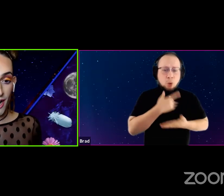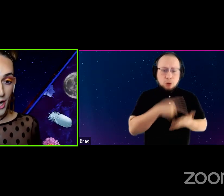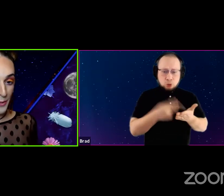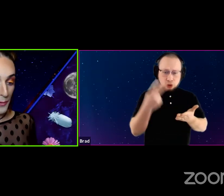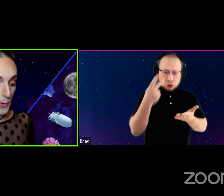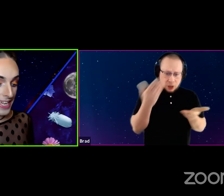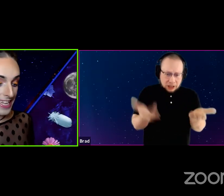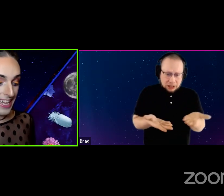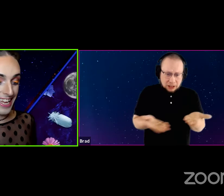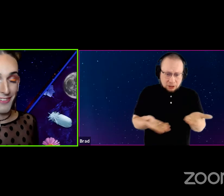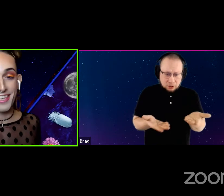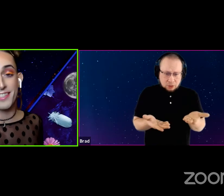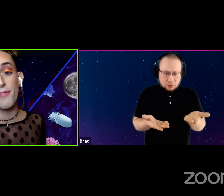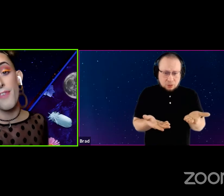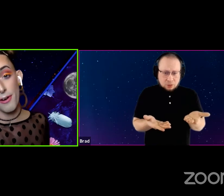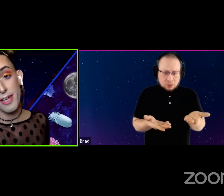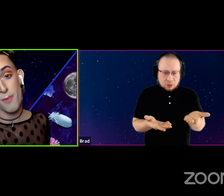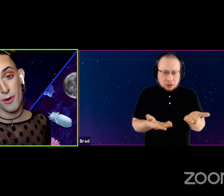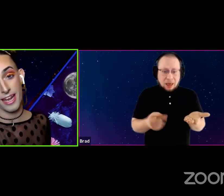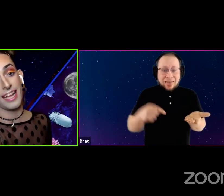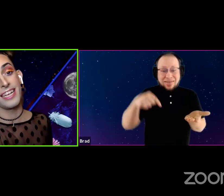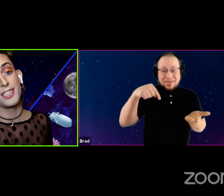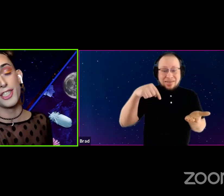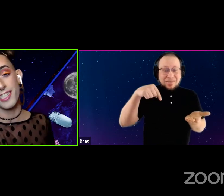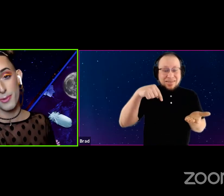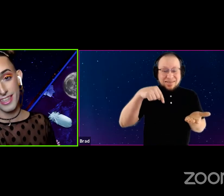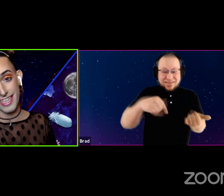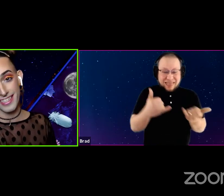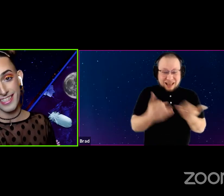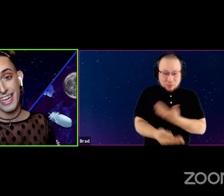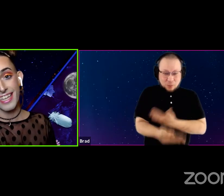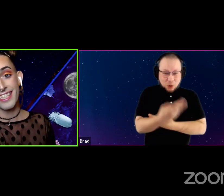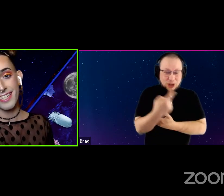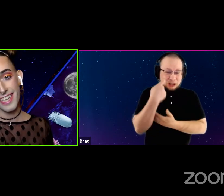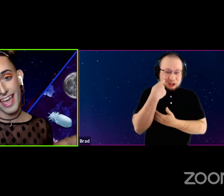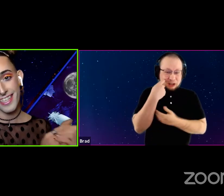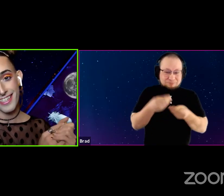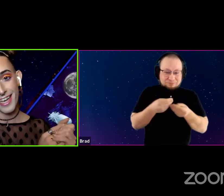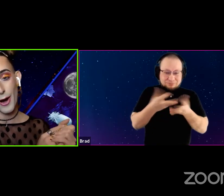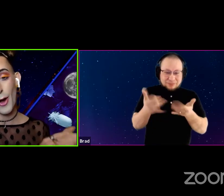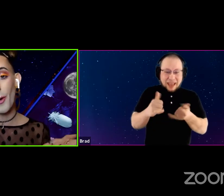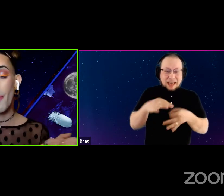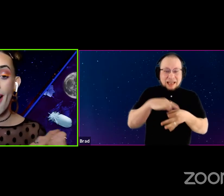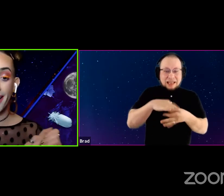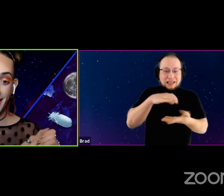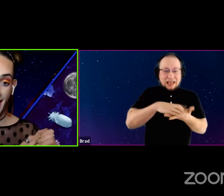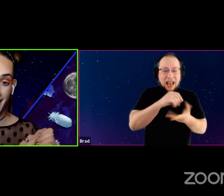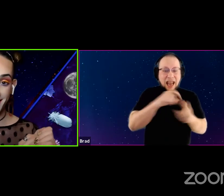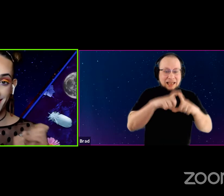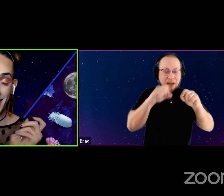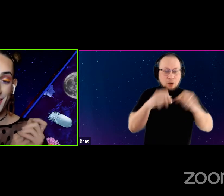we this very morning, just released the Teacakes and Tarot podcast.